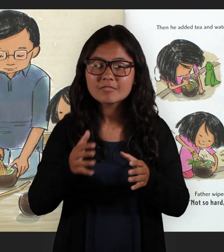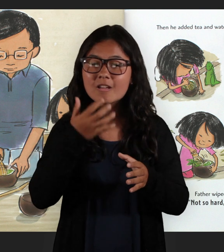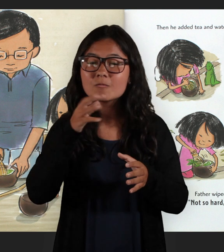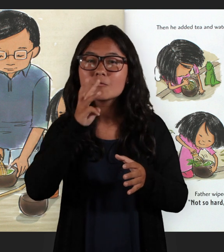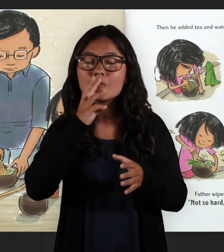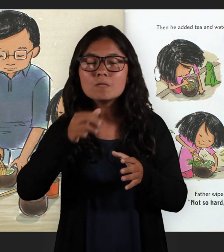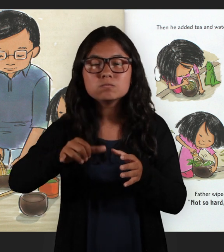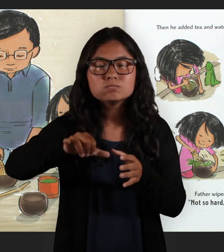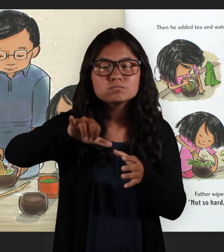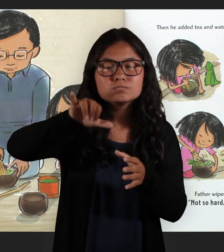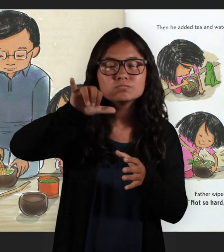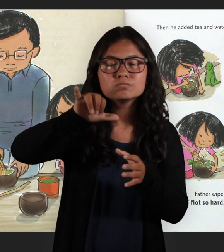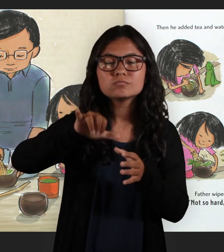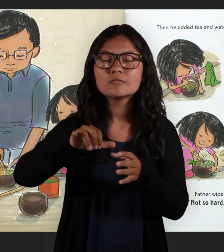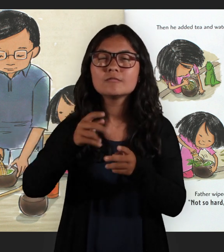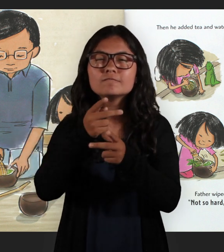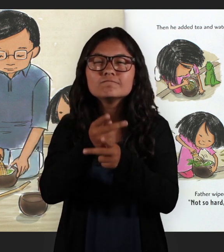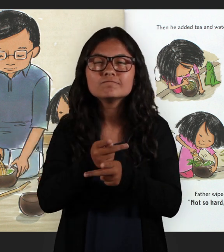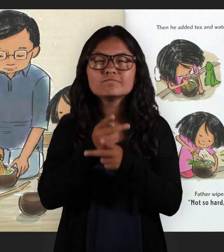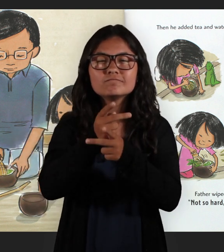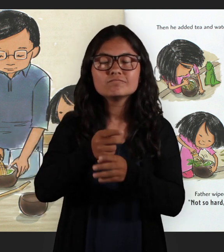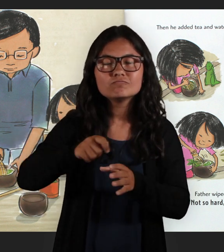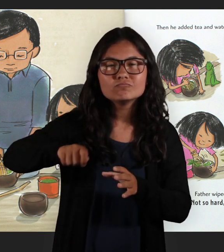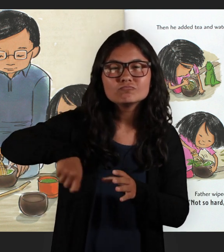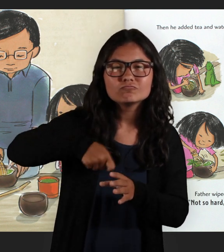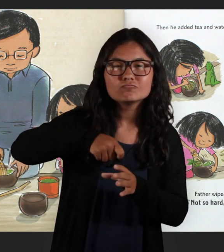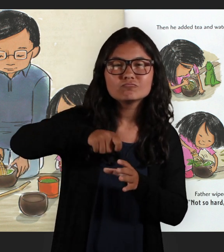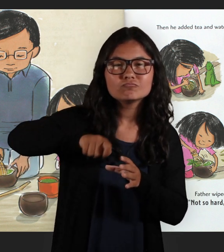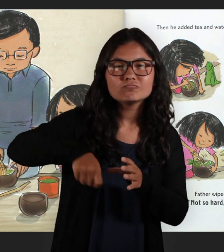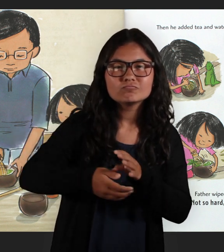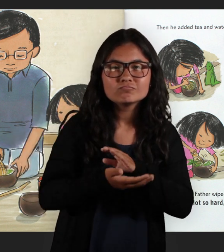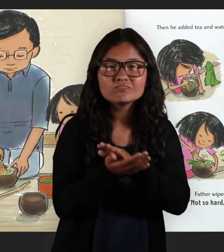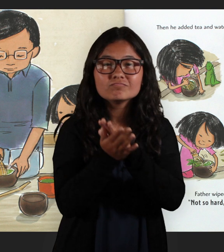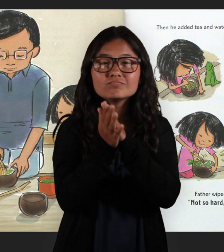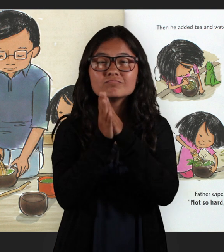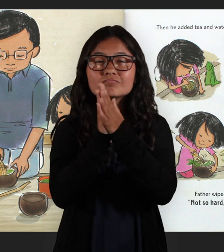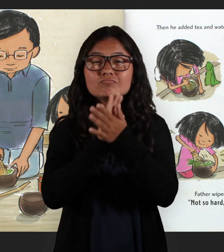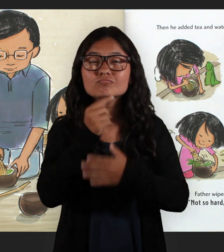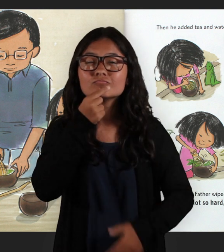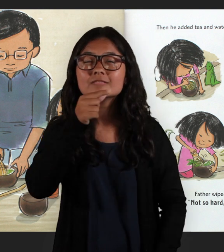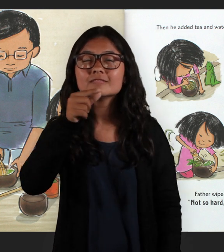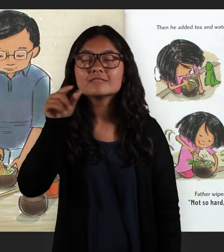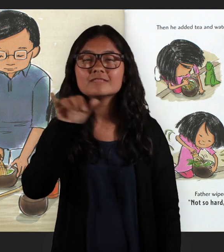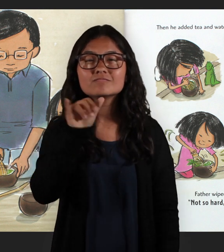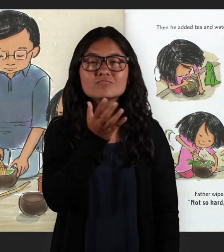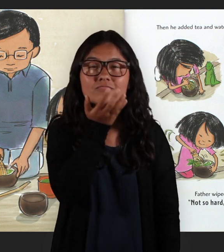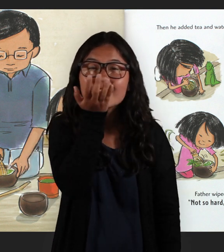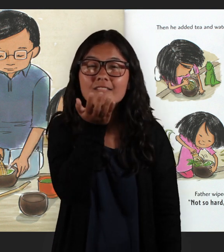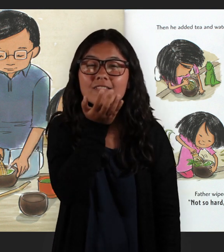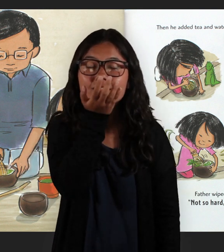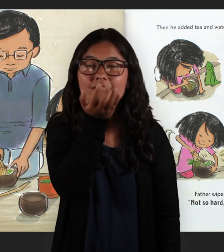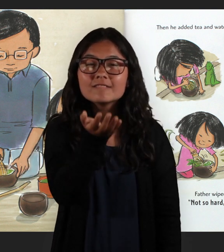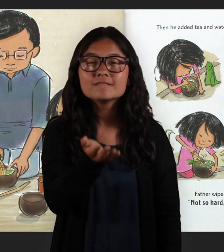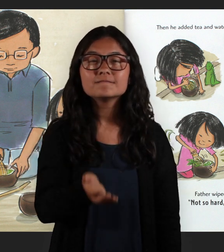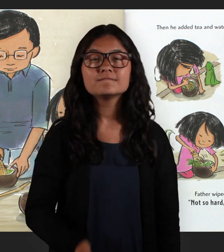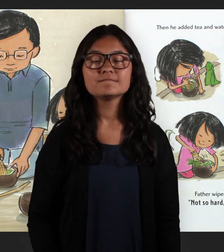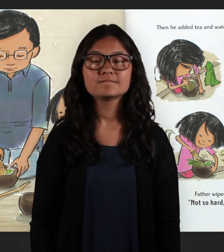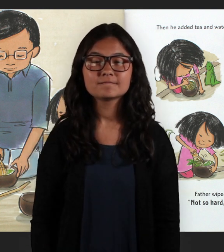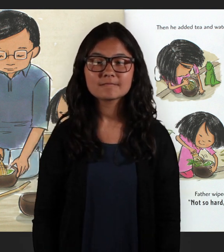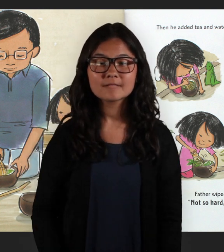and carefully whisked the mixture into froth the color of spring grass.